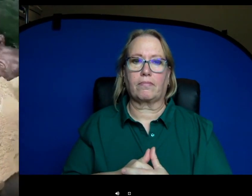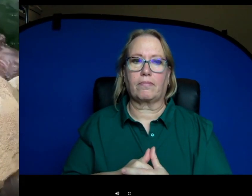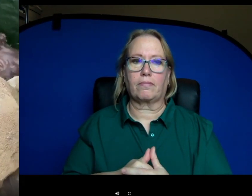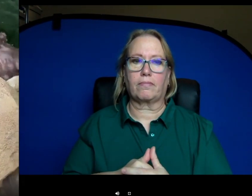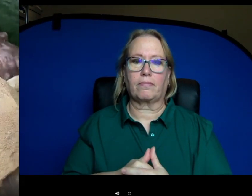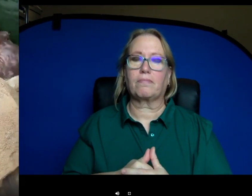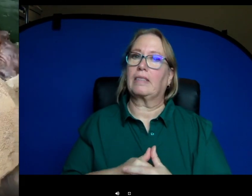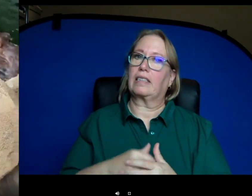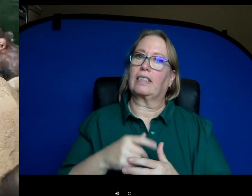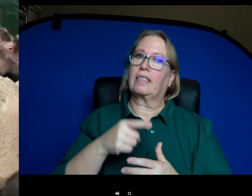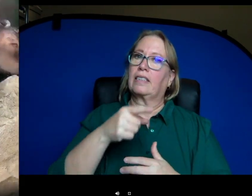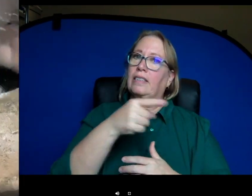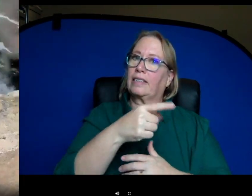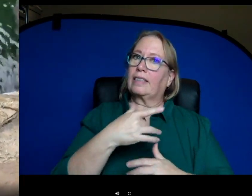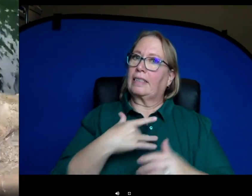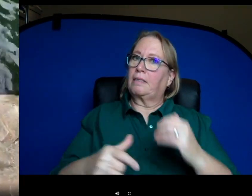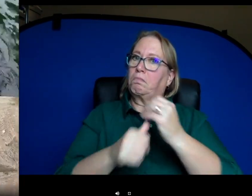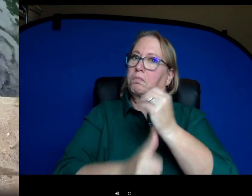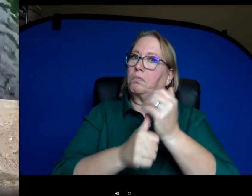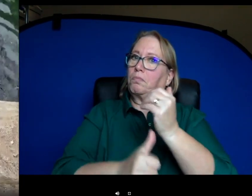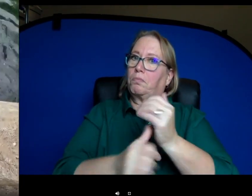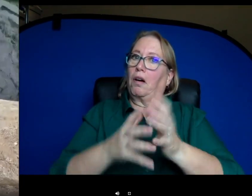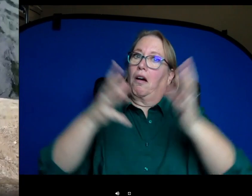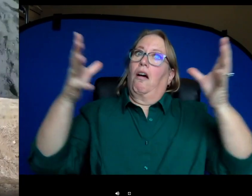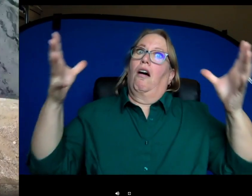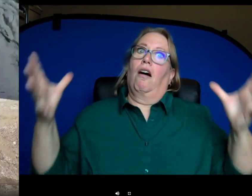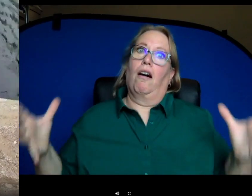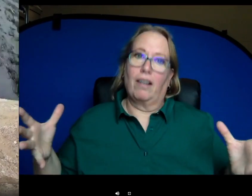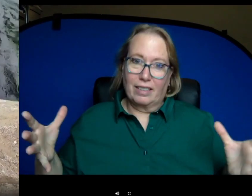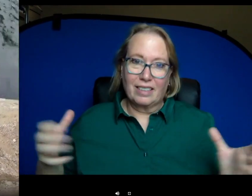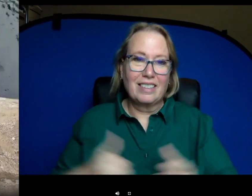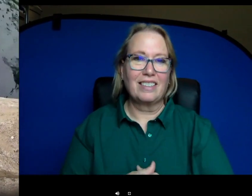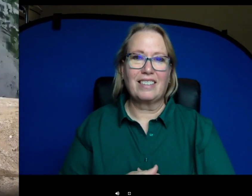produce a lot of waste because of that. They actually have really slow digestive